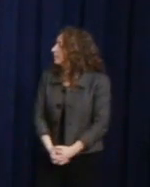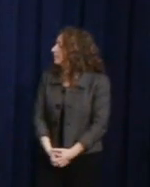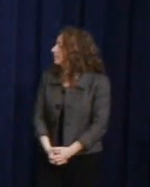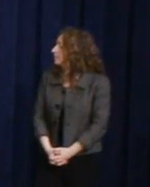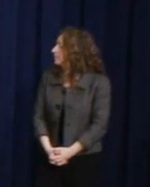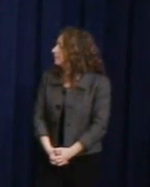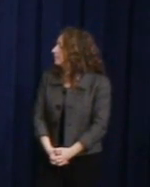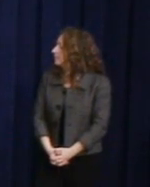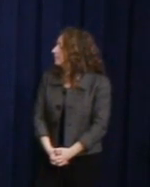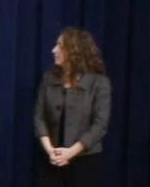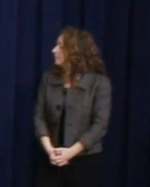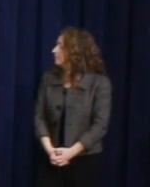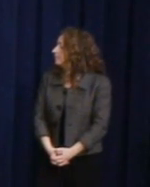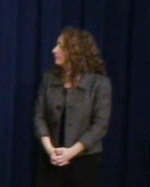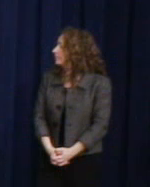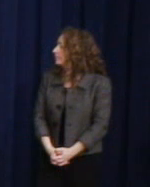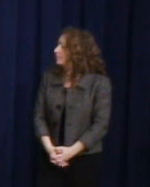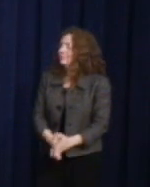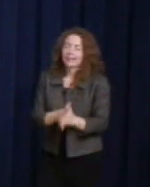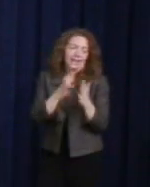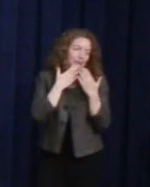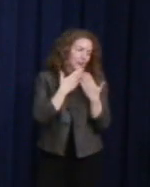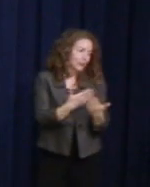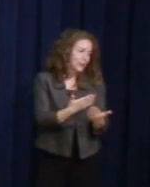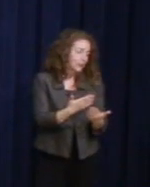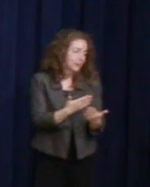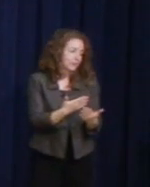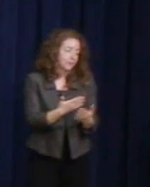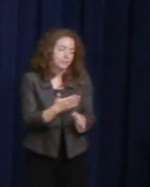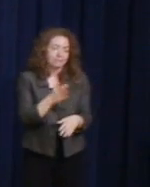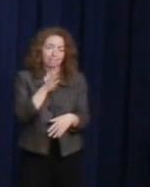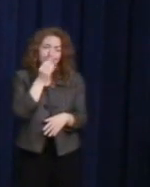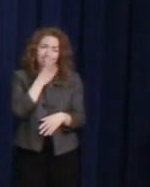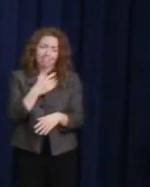Senator Baldwin: Thank you. So, I just have to say, it's an extraordinary